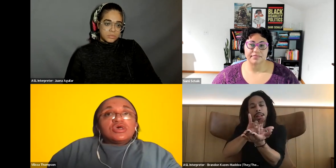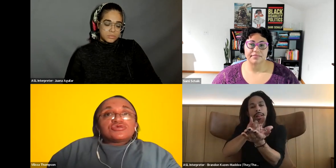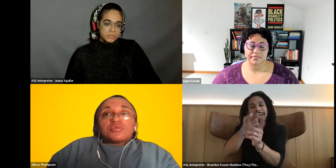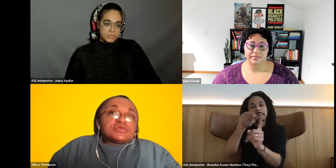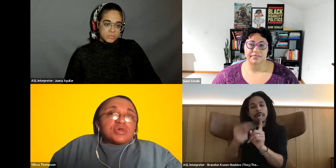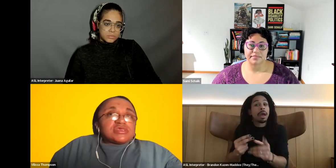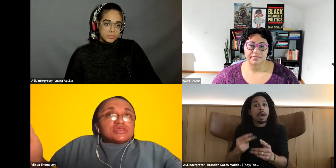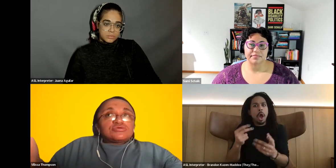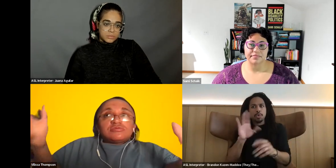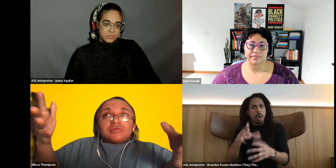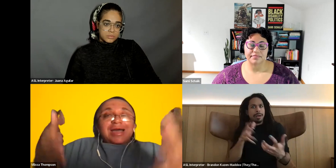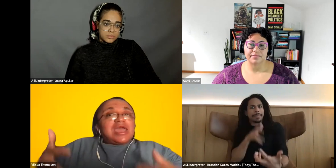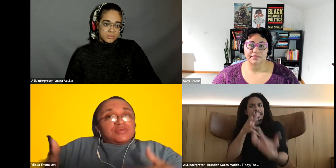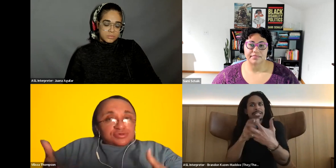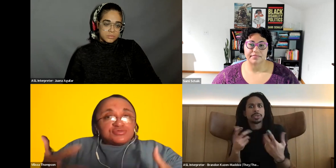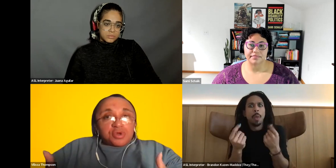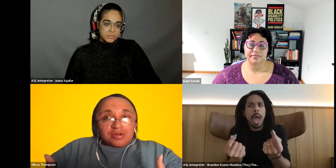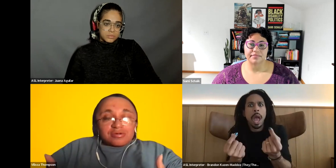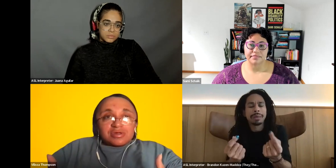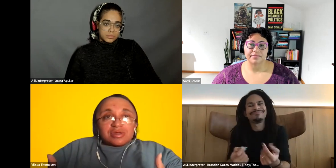Vilissa Thompson: So it wasn't a tool. I came to this work